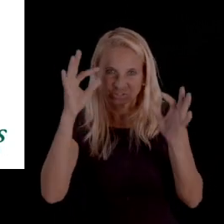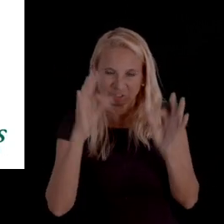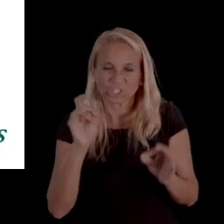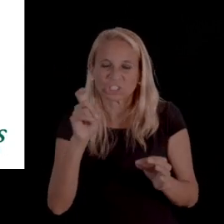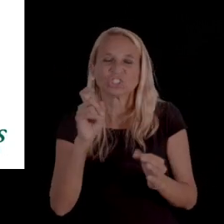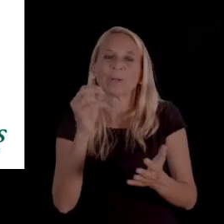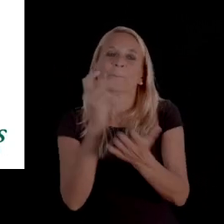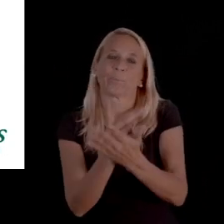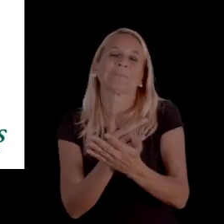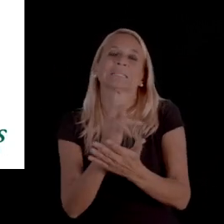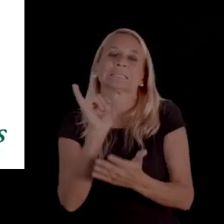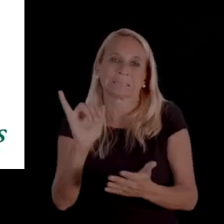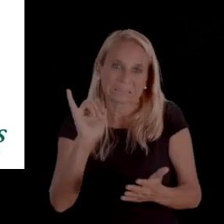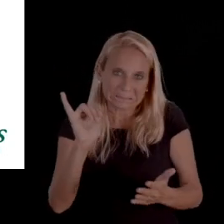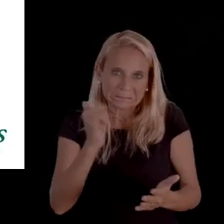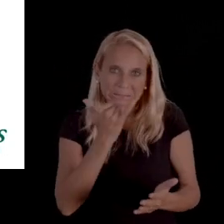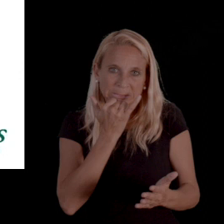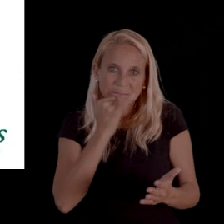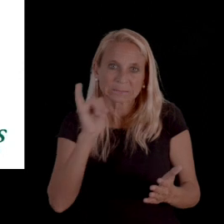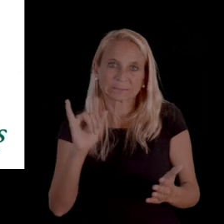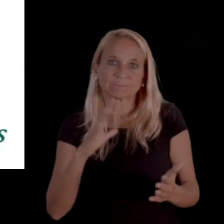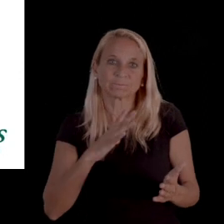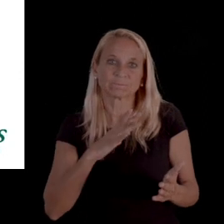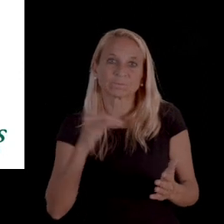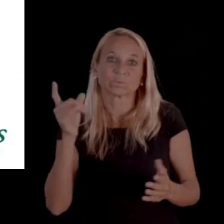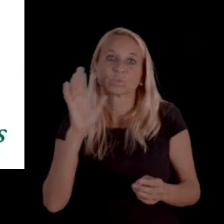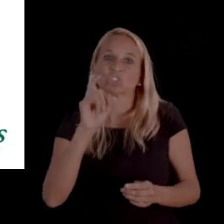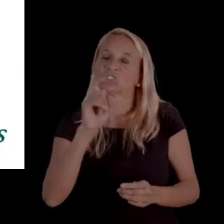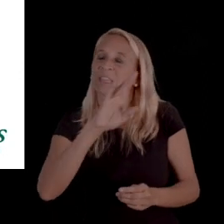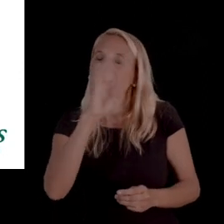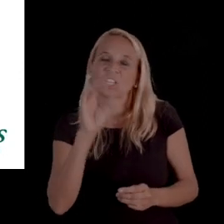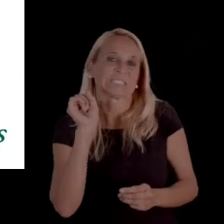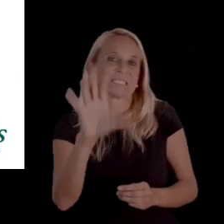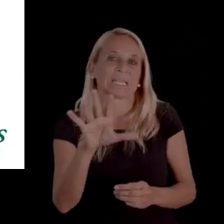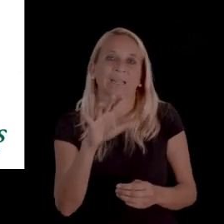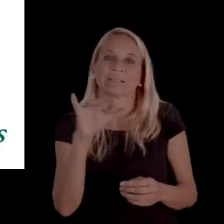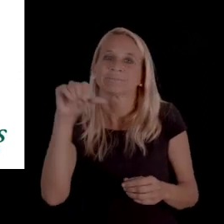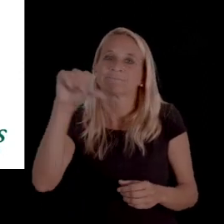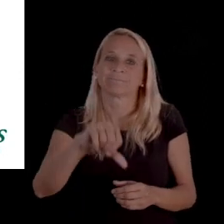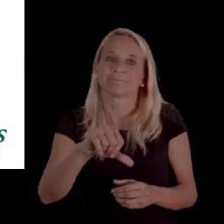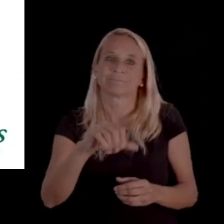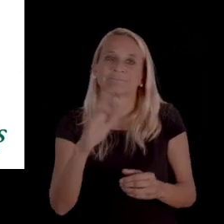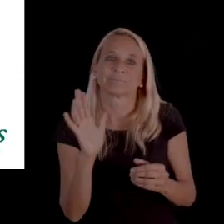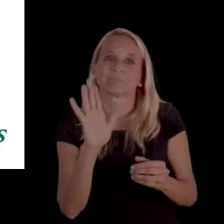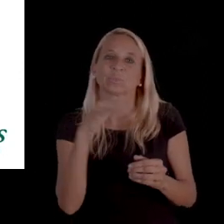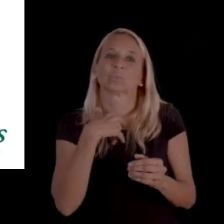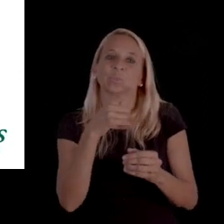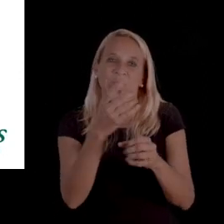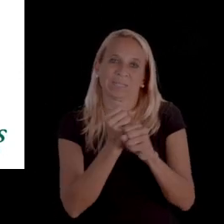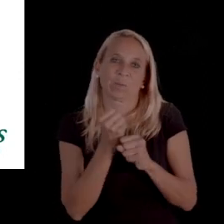we now feel like your decision should have been approved. It never should have been denied, you get what was requested."